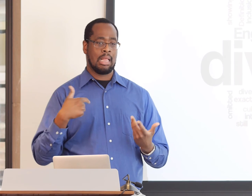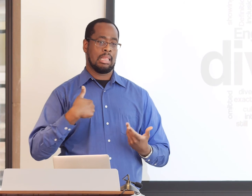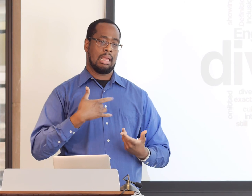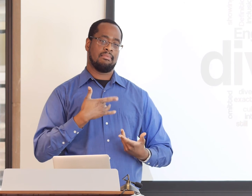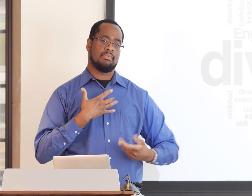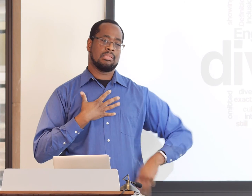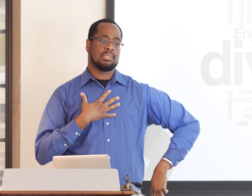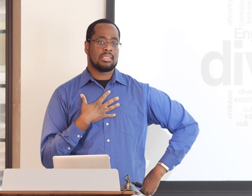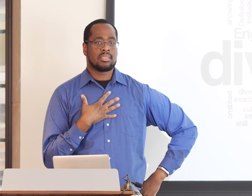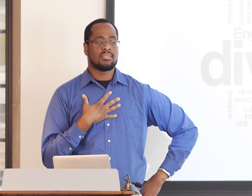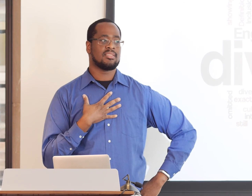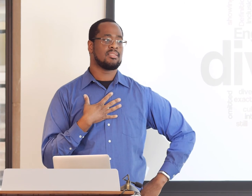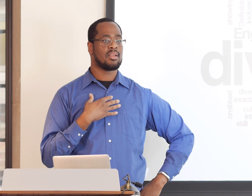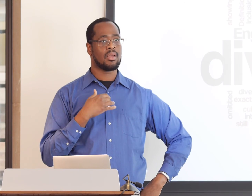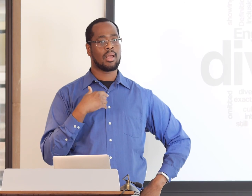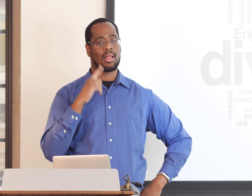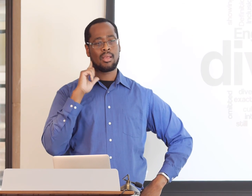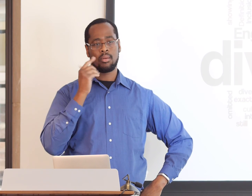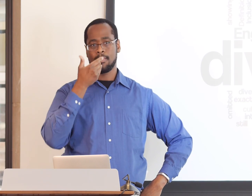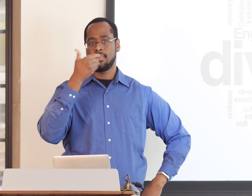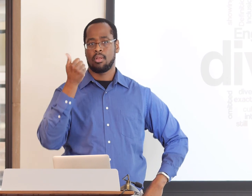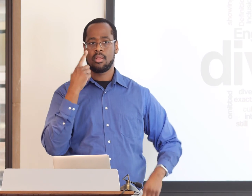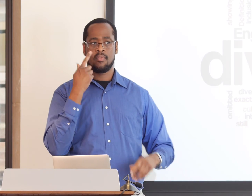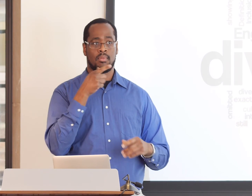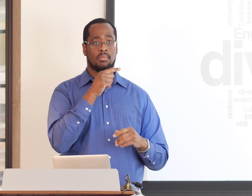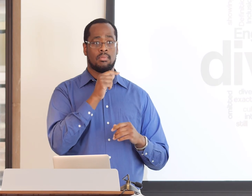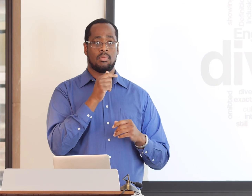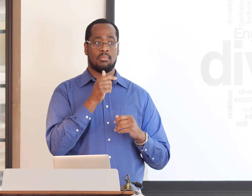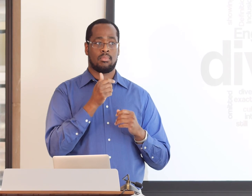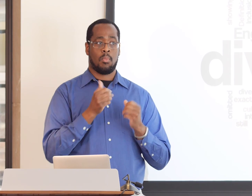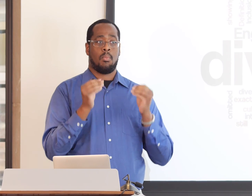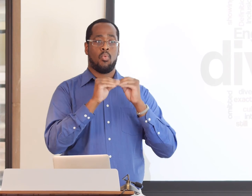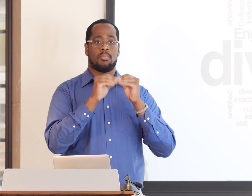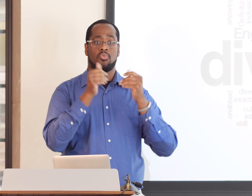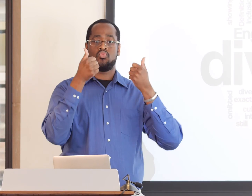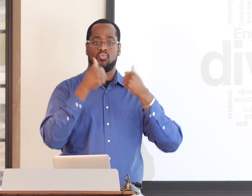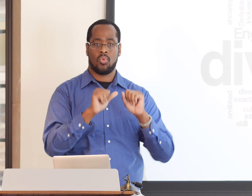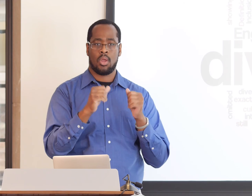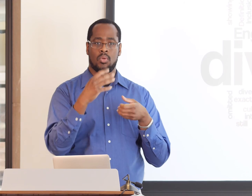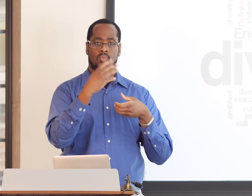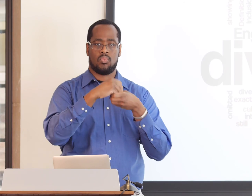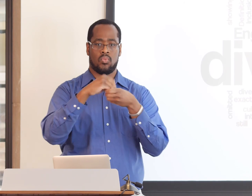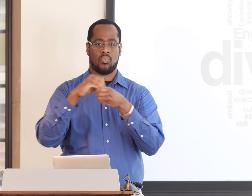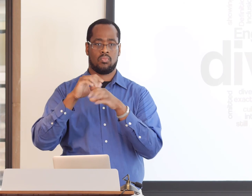there's often that stigma to let other community members research specific topics,